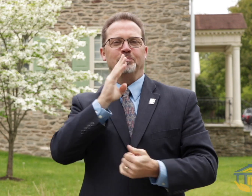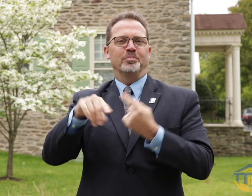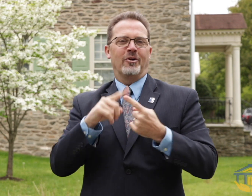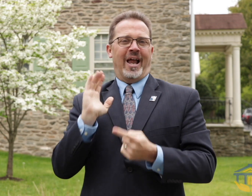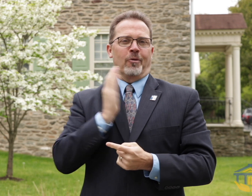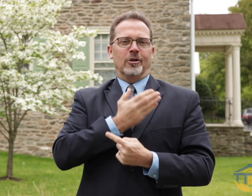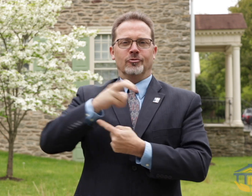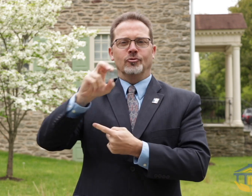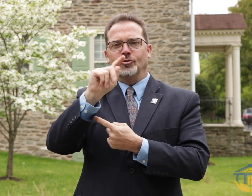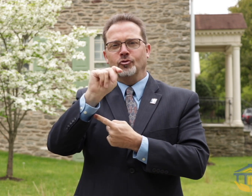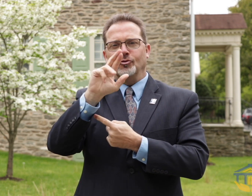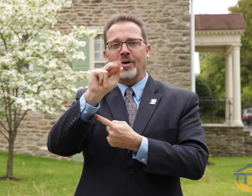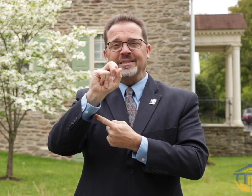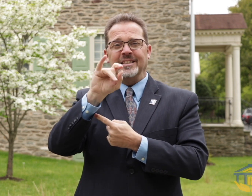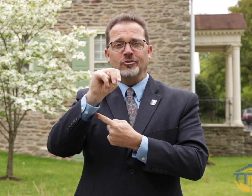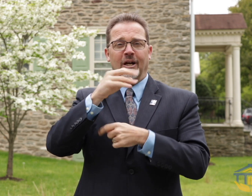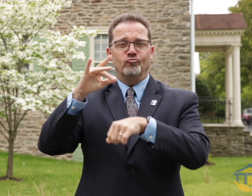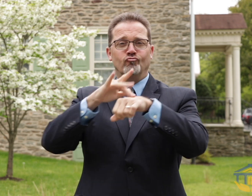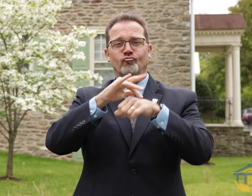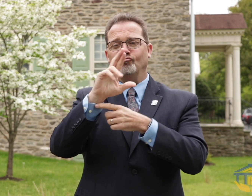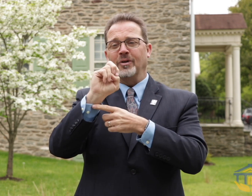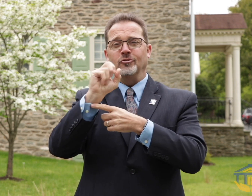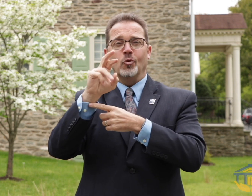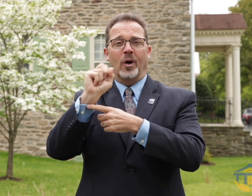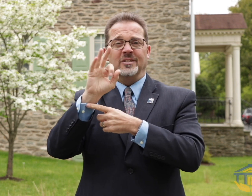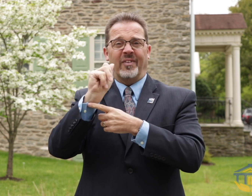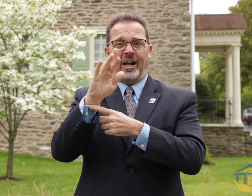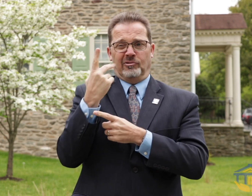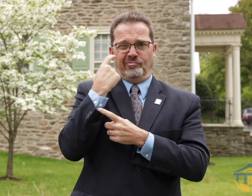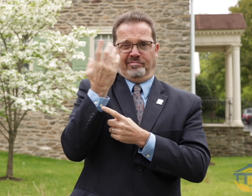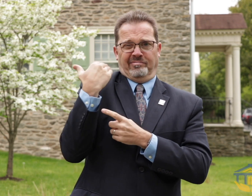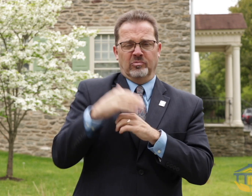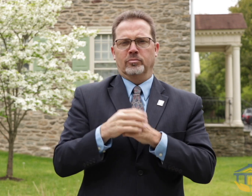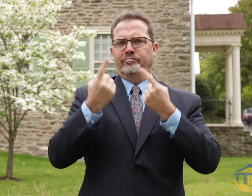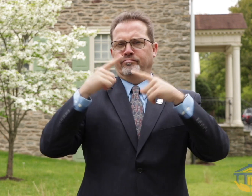students. I also wanted to mention the Transition and Resource Fair. This was a